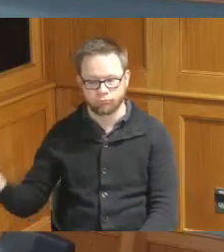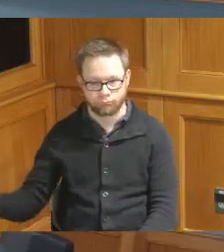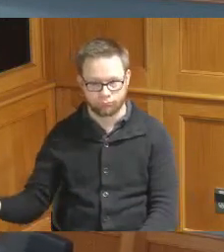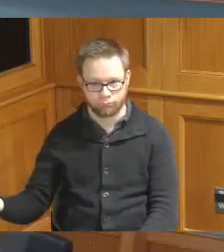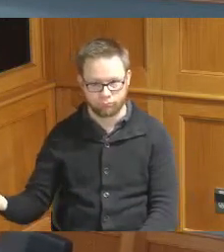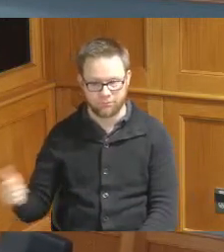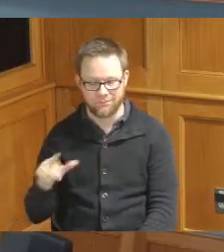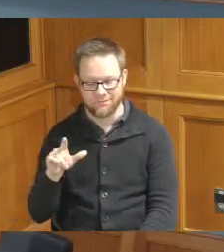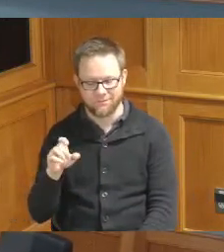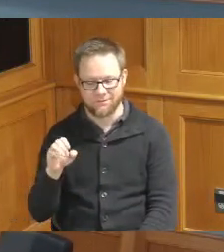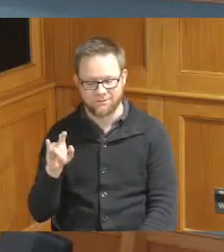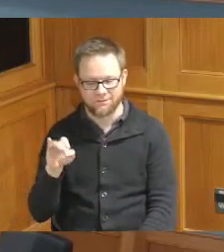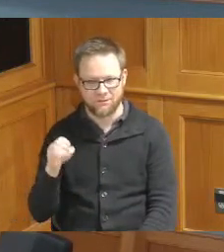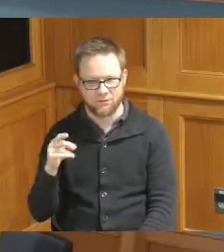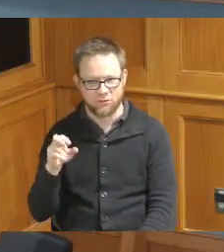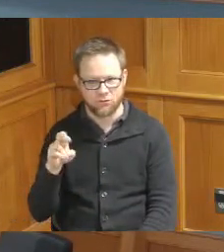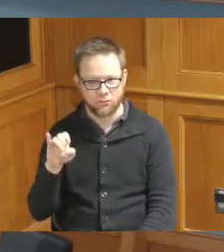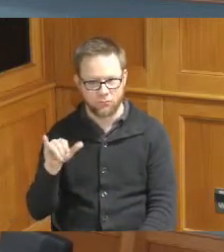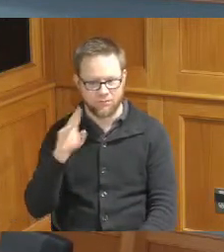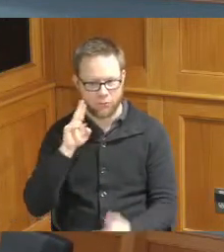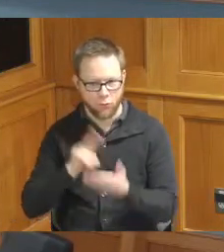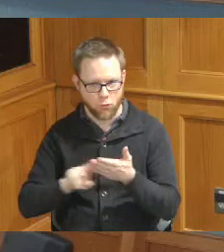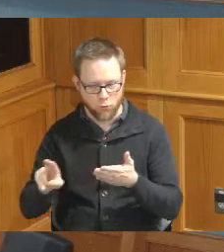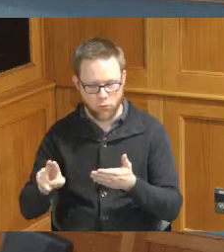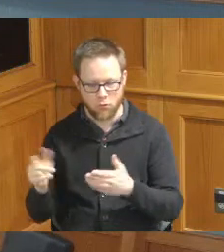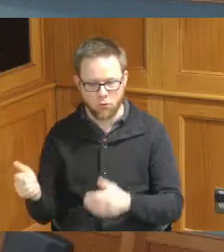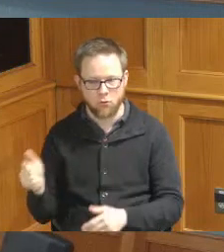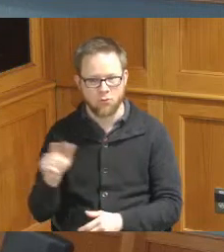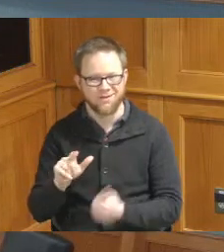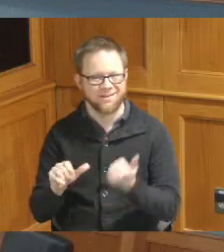Leslie Hervey Clerk to the Board Kristie Rechel Assistant Clerk